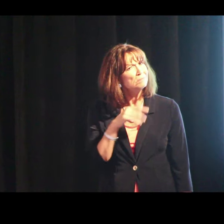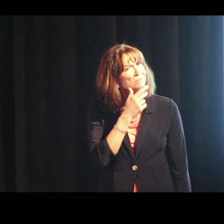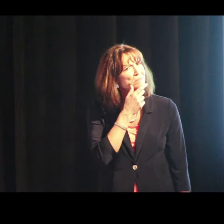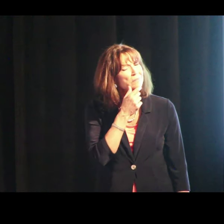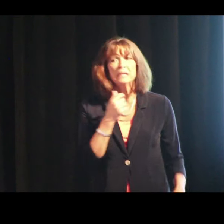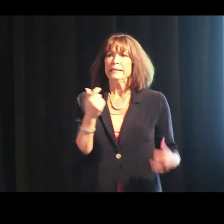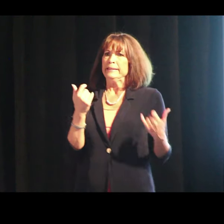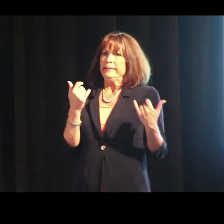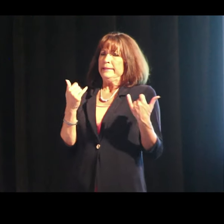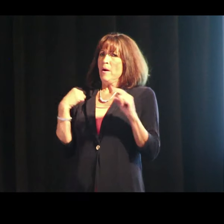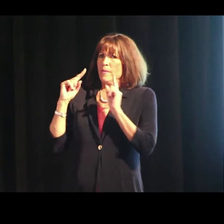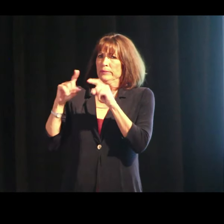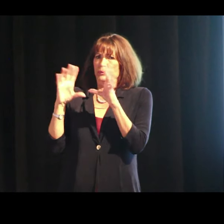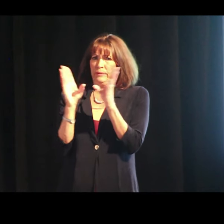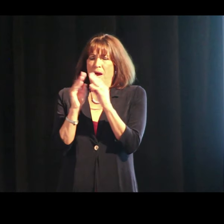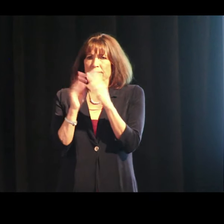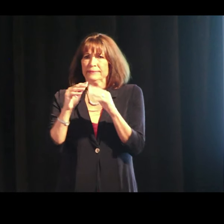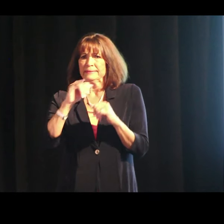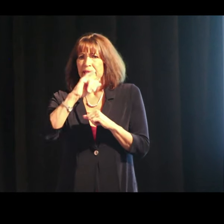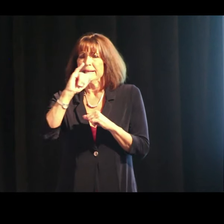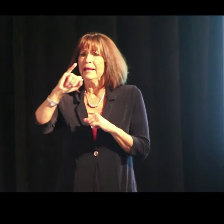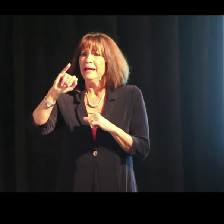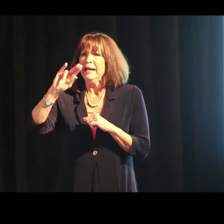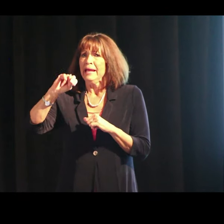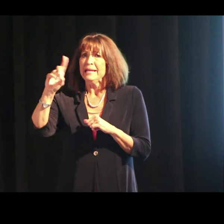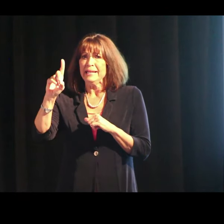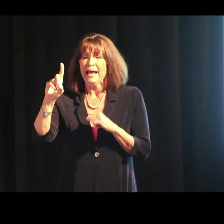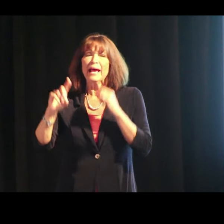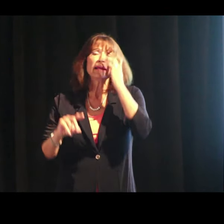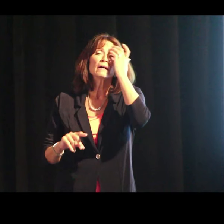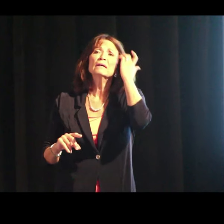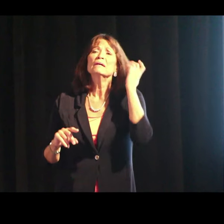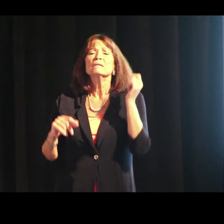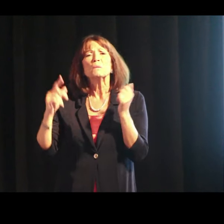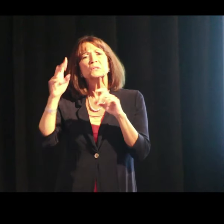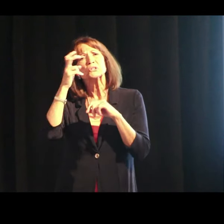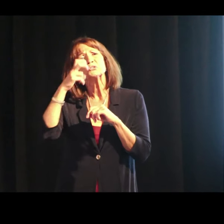Now I went to a conference in Indiana.